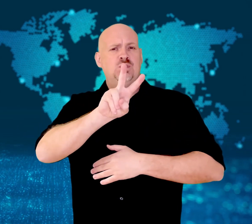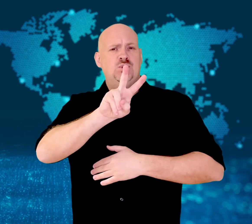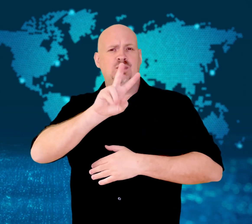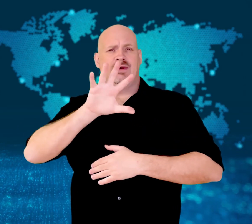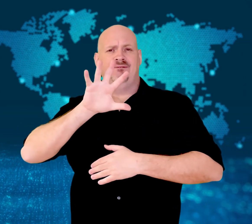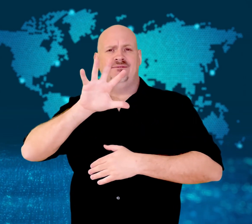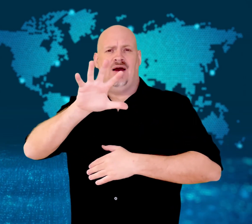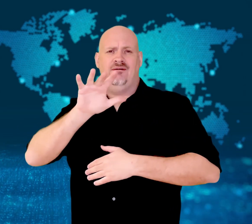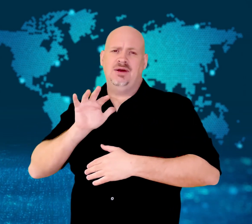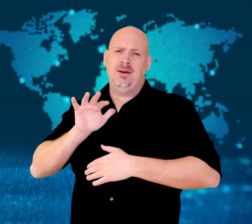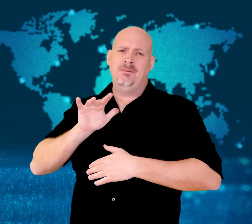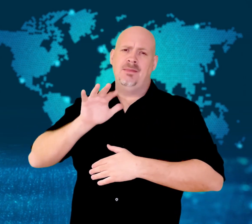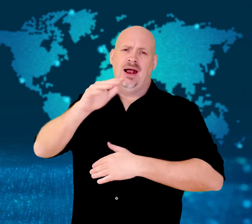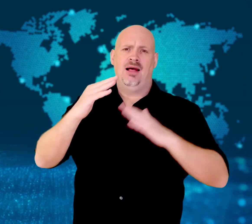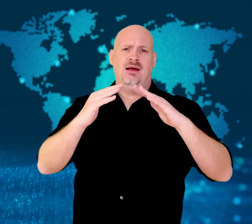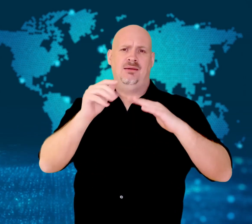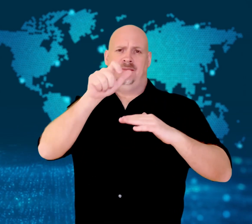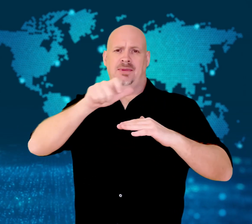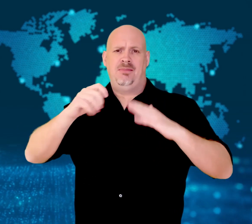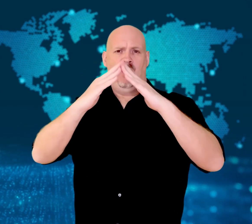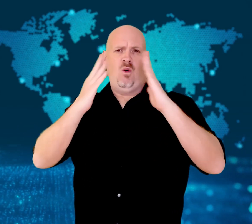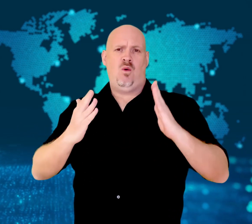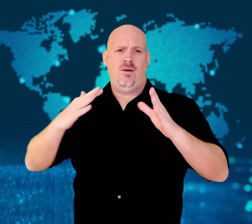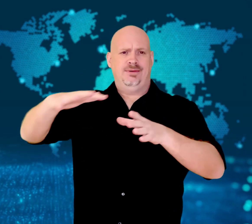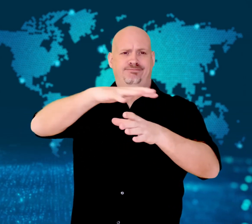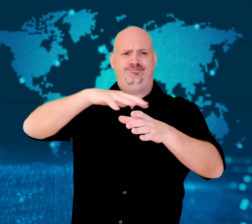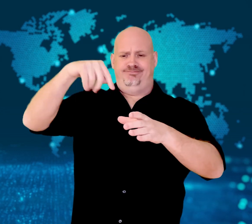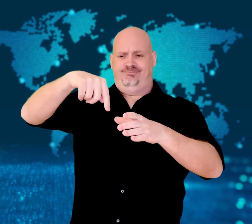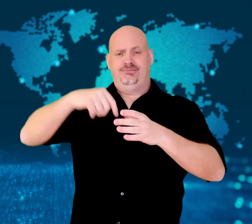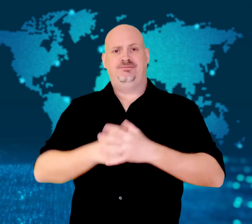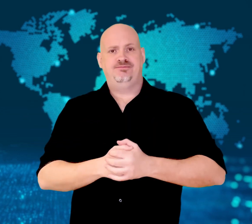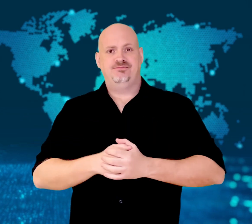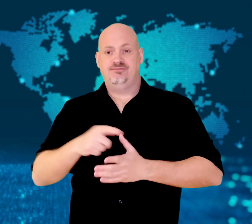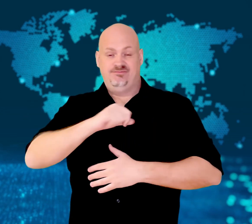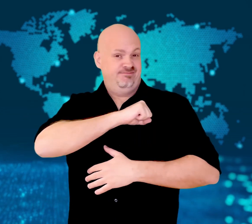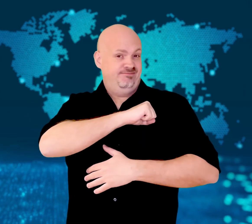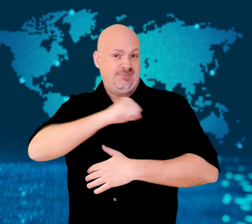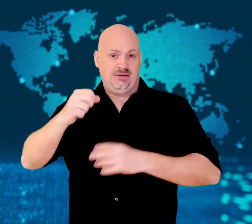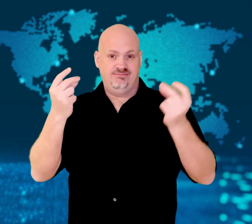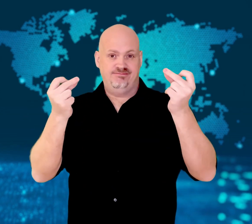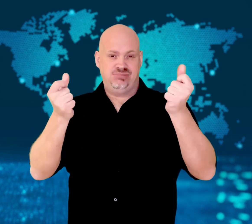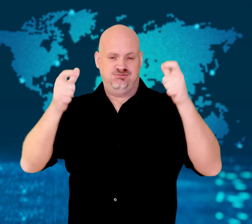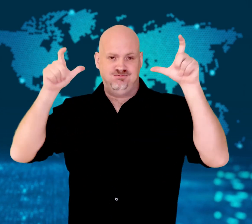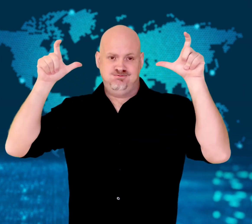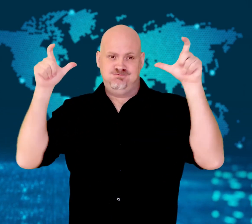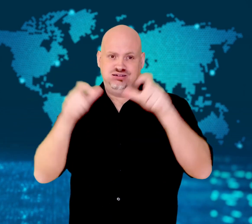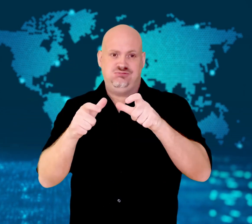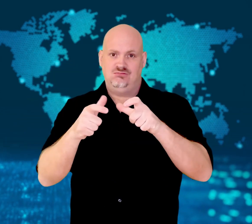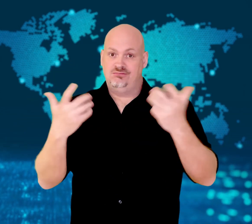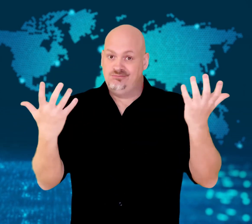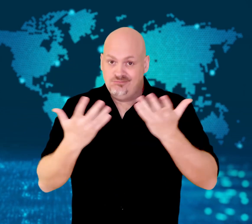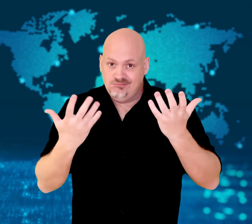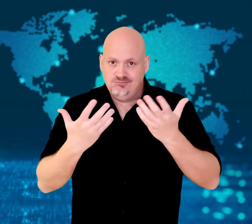This "snap lockdown" is in response to more than